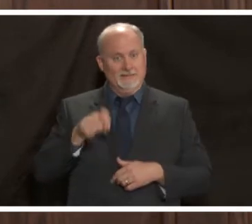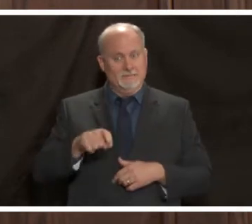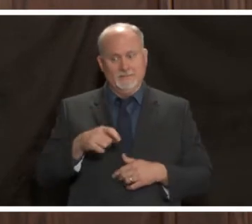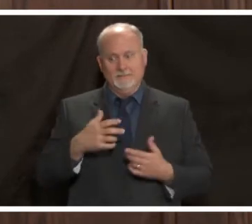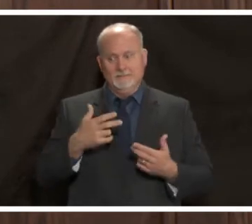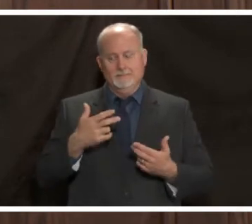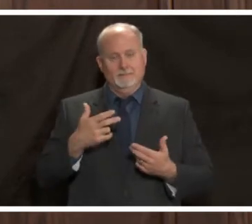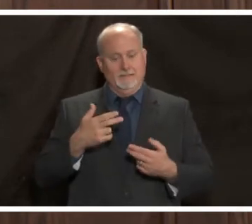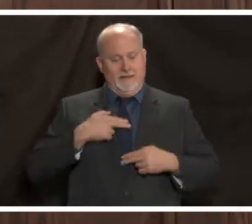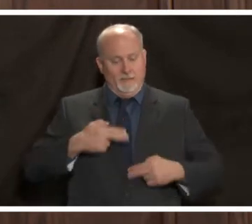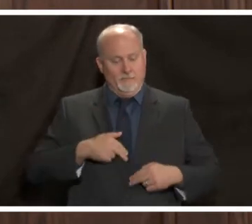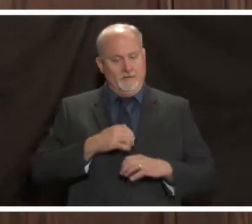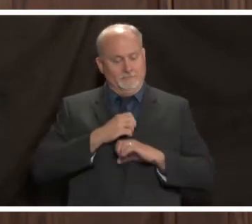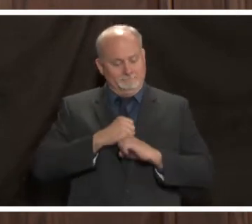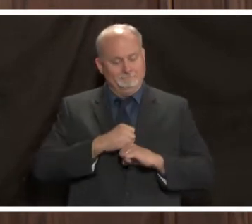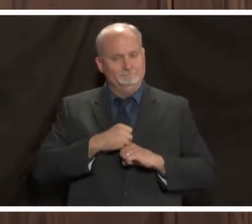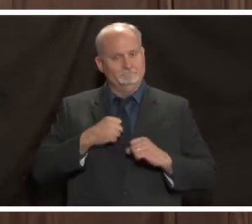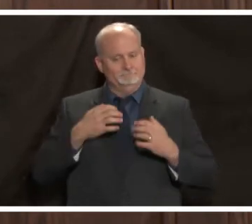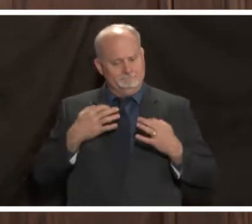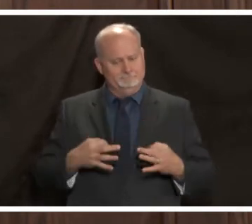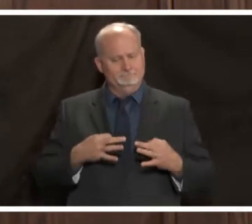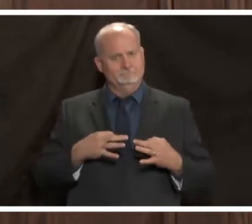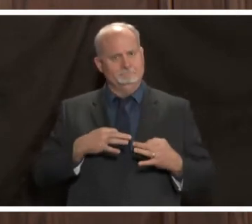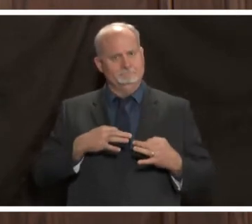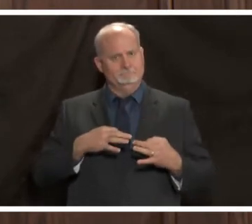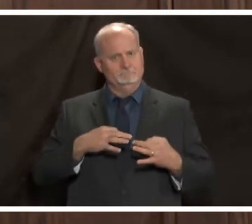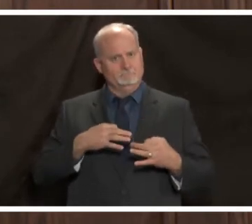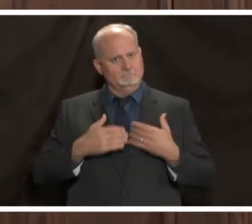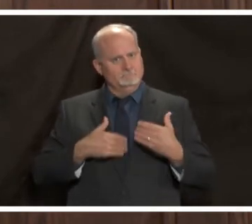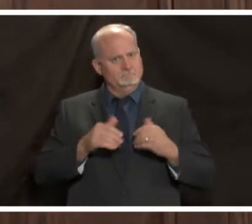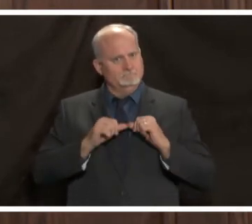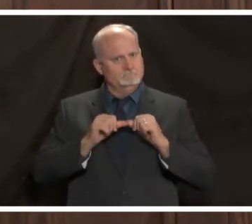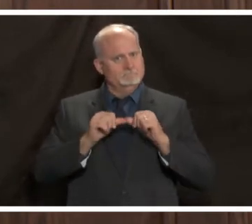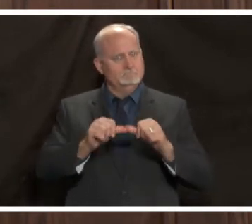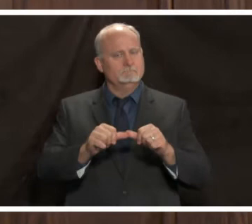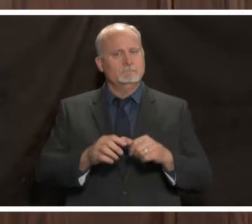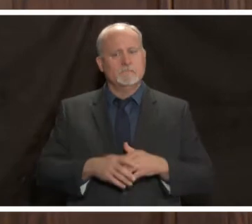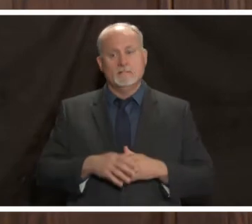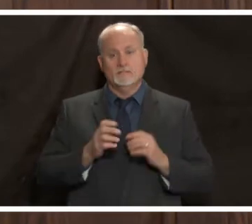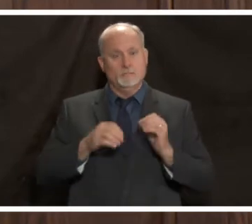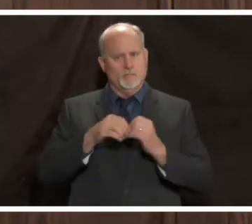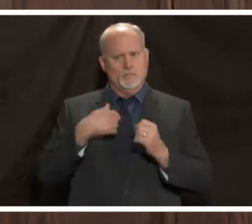have our resolve and have our energy together and the more we can work in partnership with